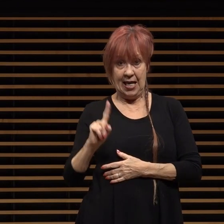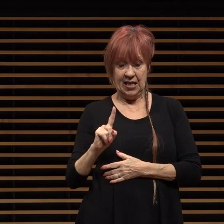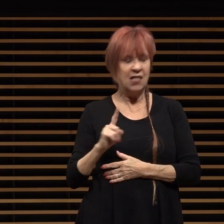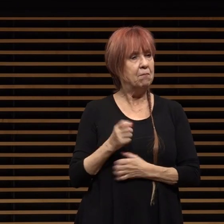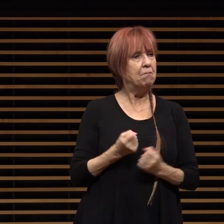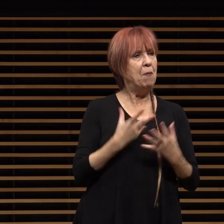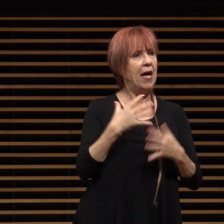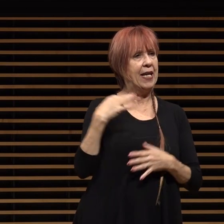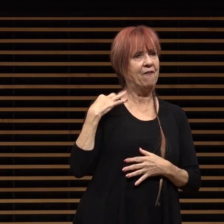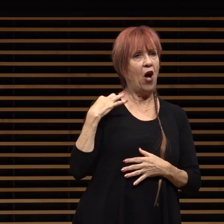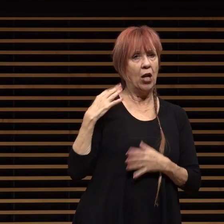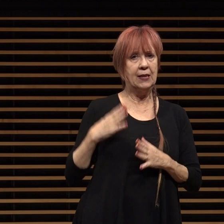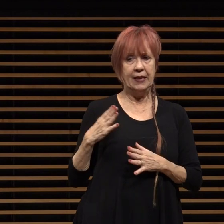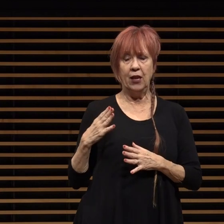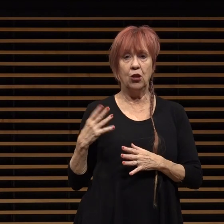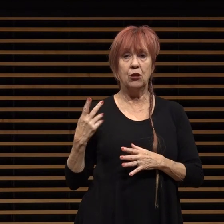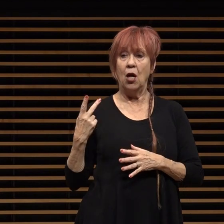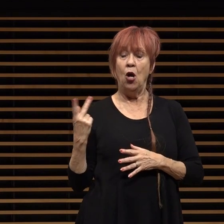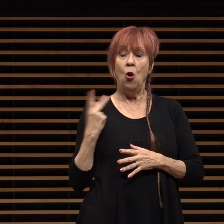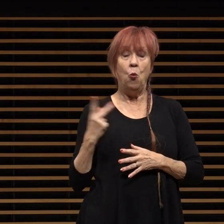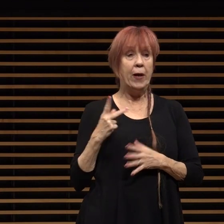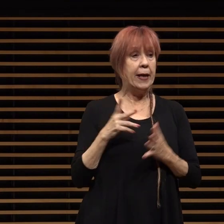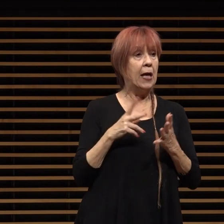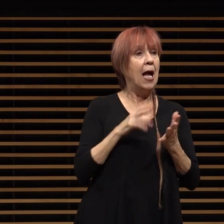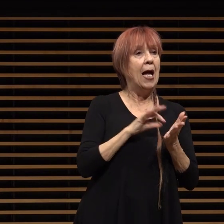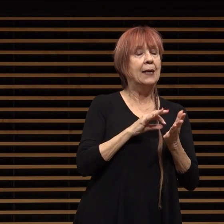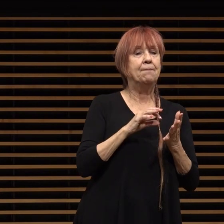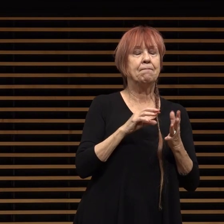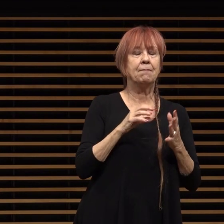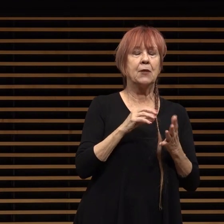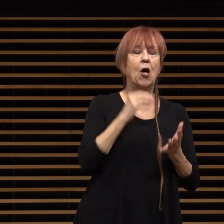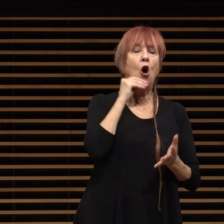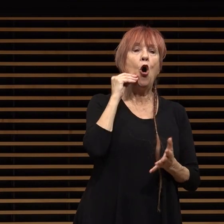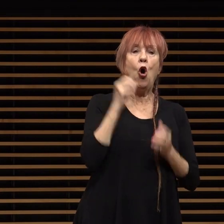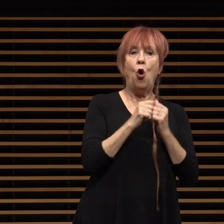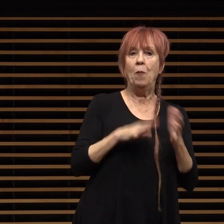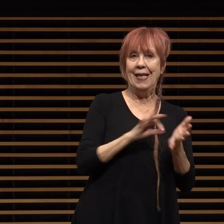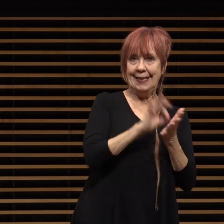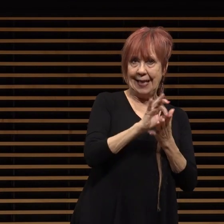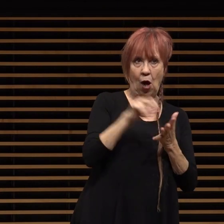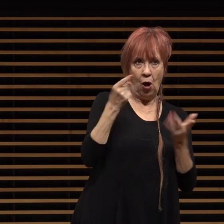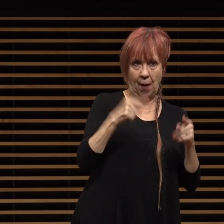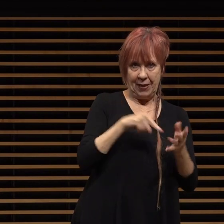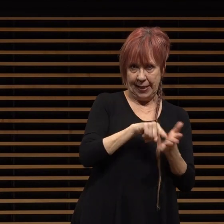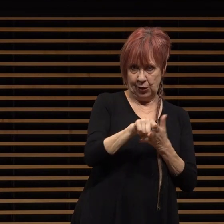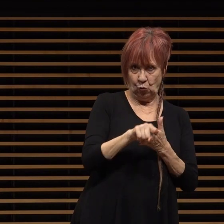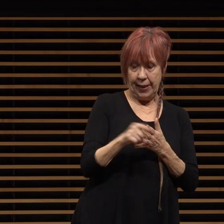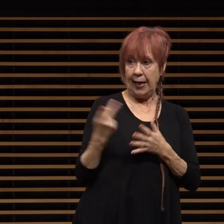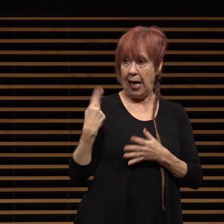the annual homeless count early this week it is obvious that we still have